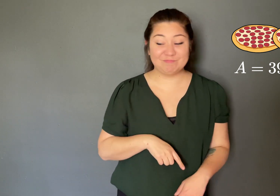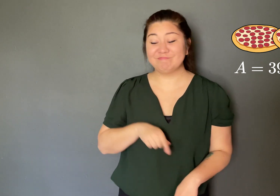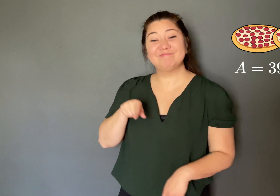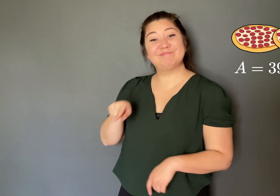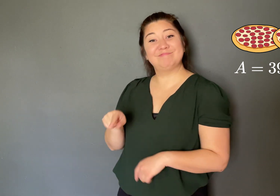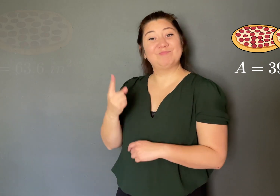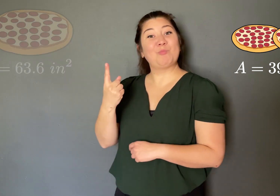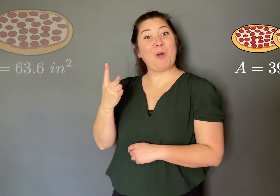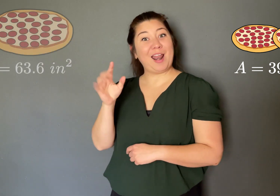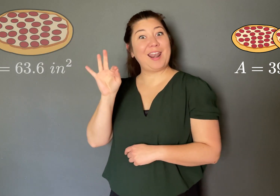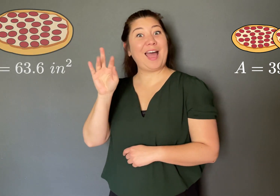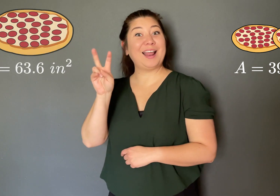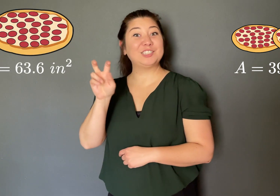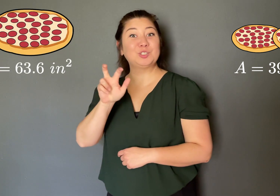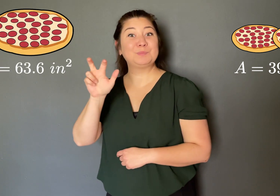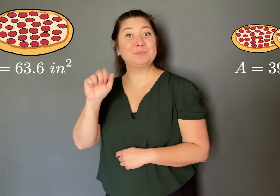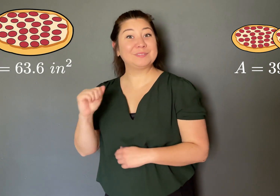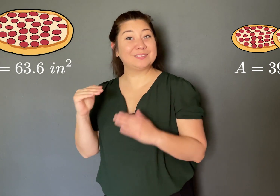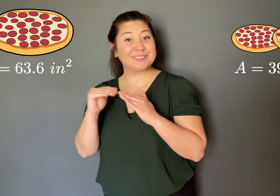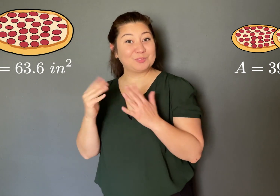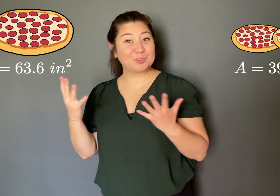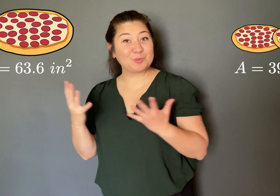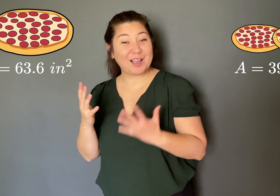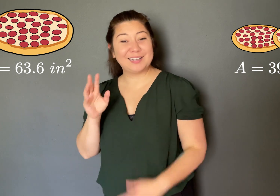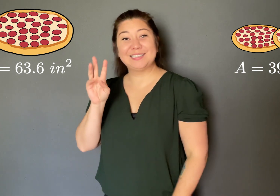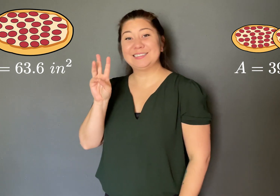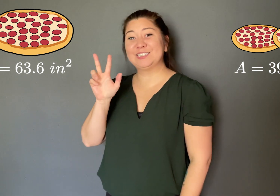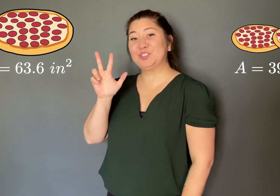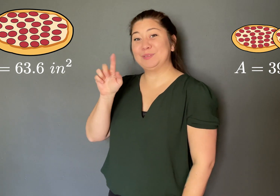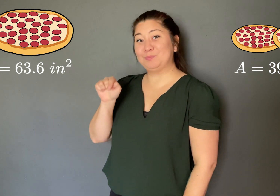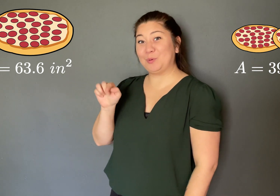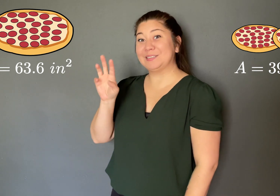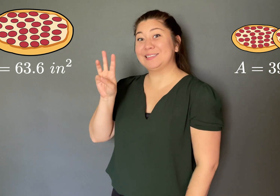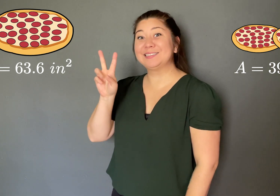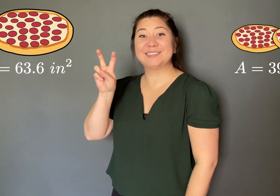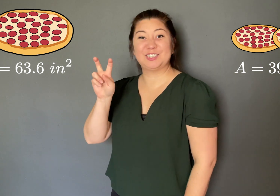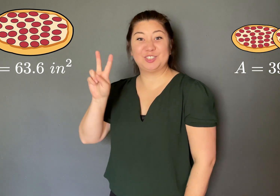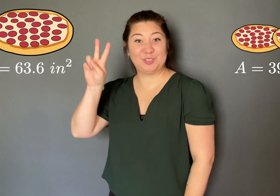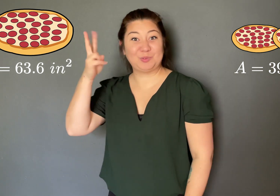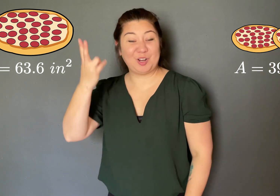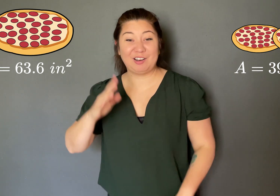One 9-inch pizza = 63.6 square inches…